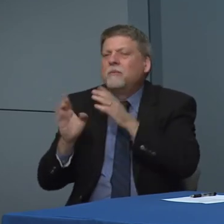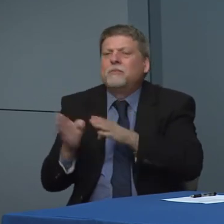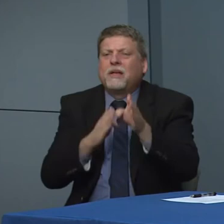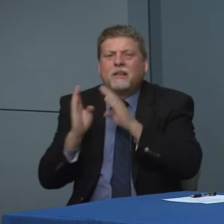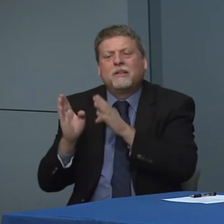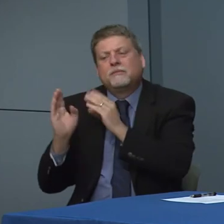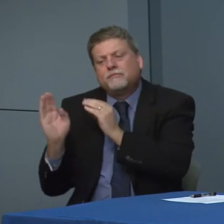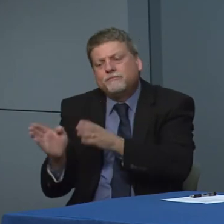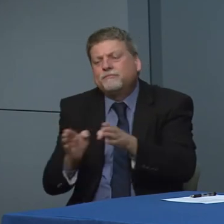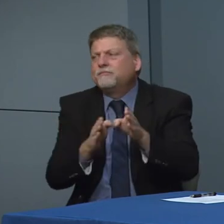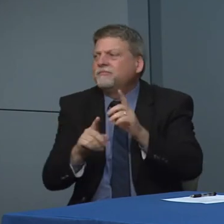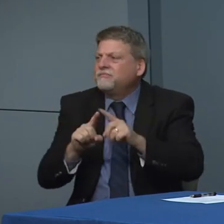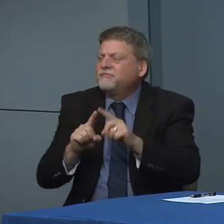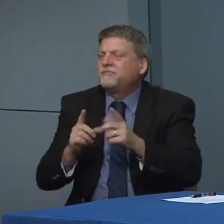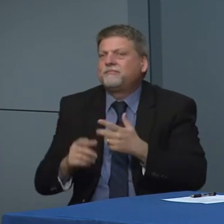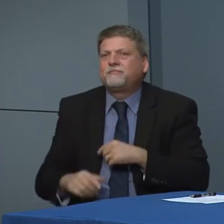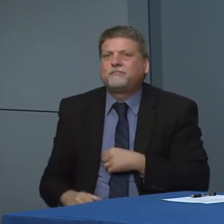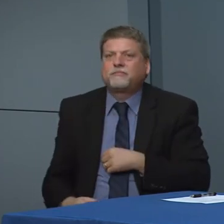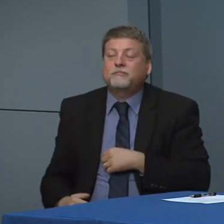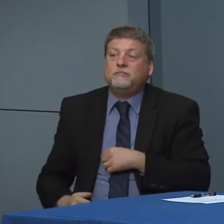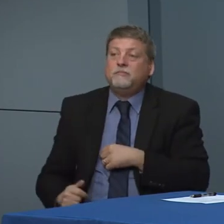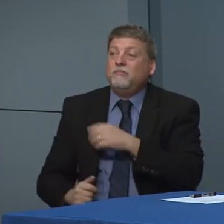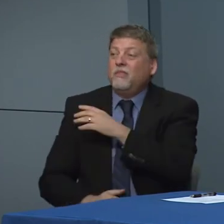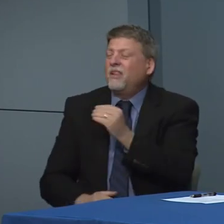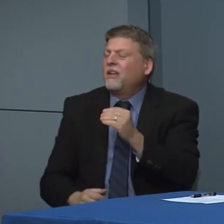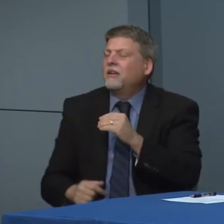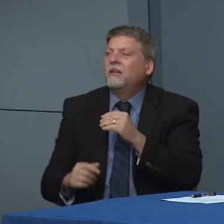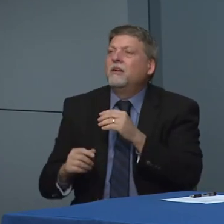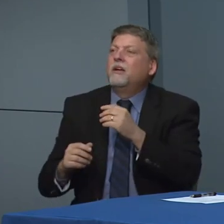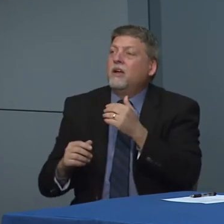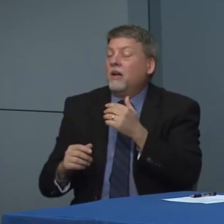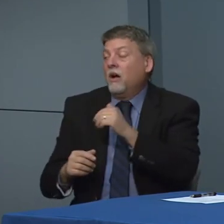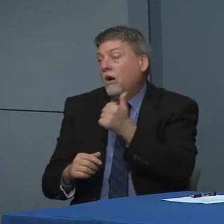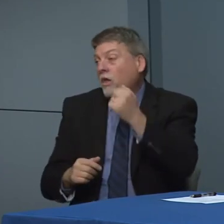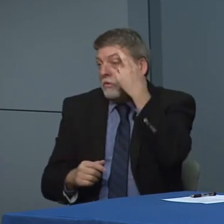opportunities to use them. Not just normal planning